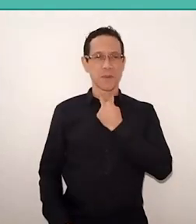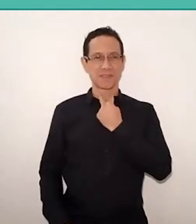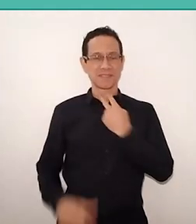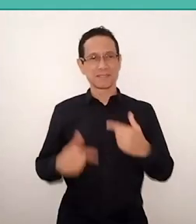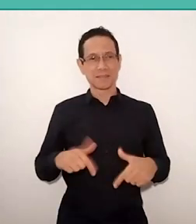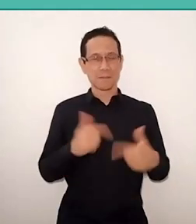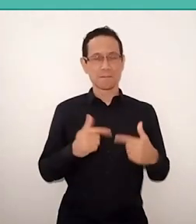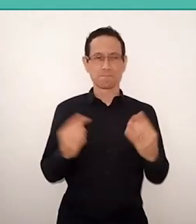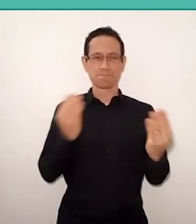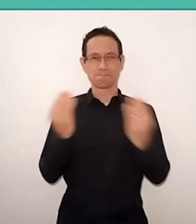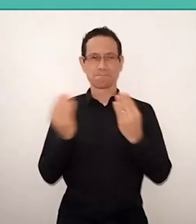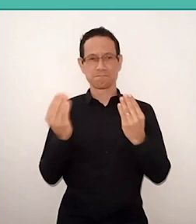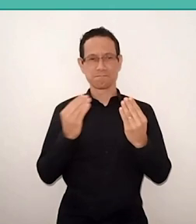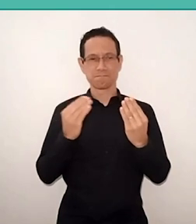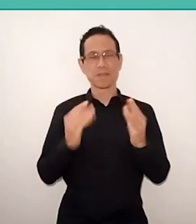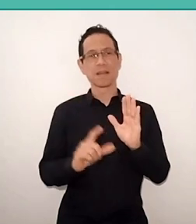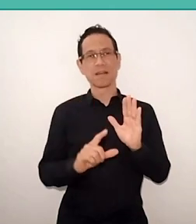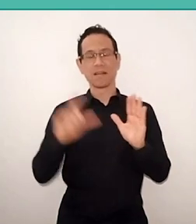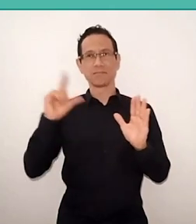intercultural education, international education,